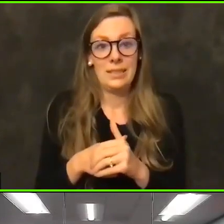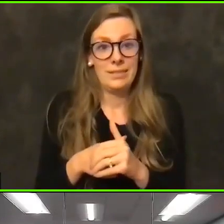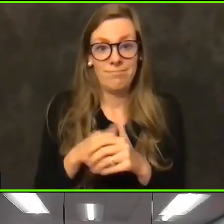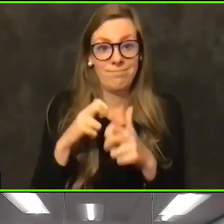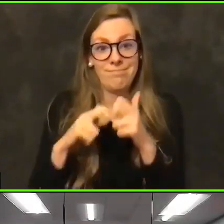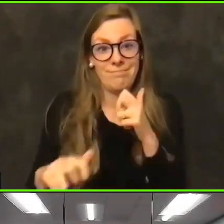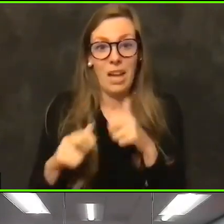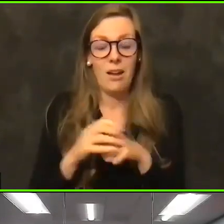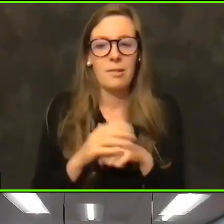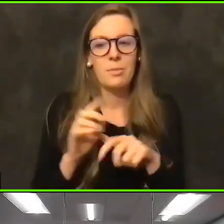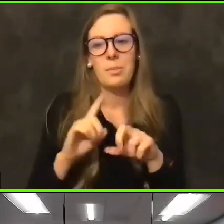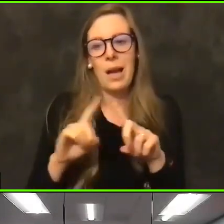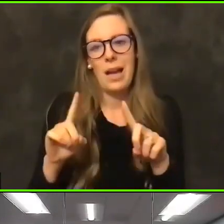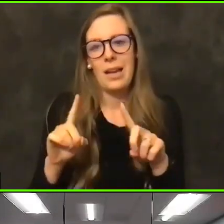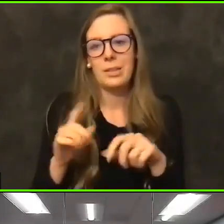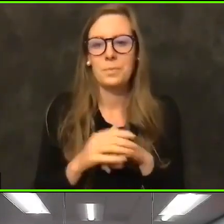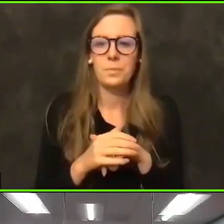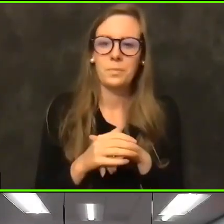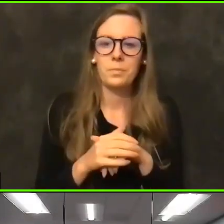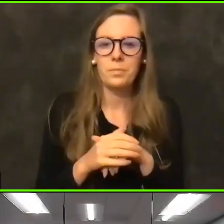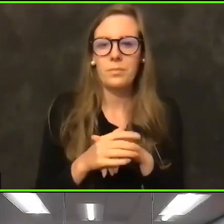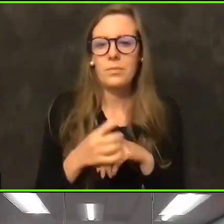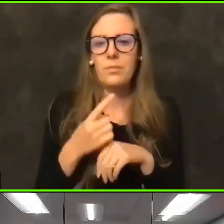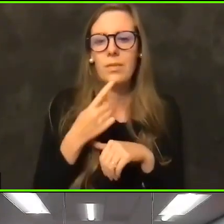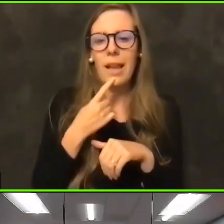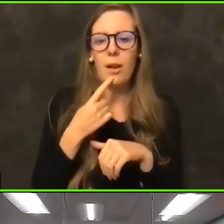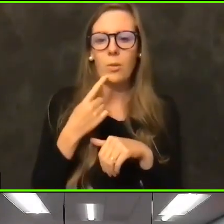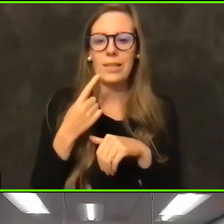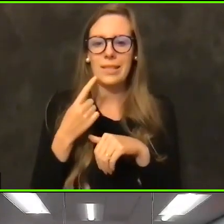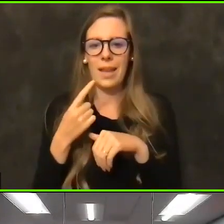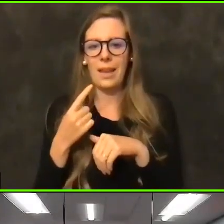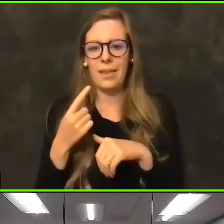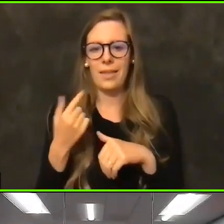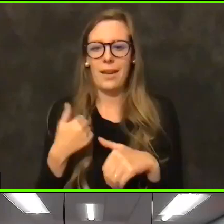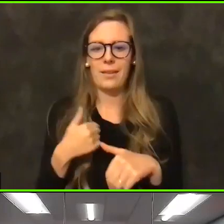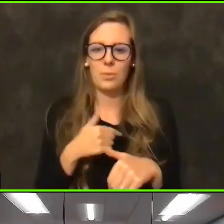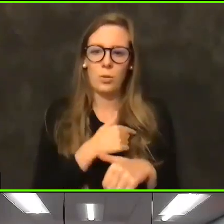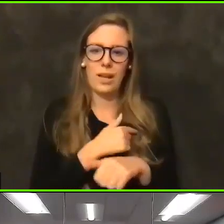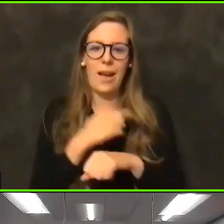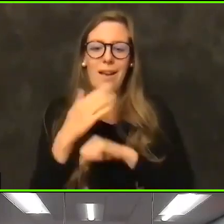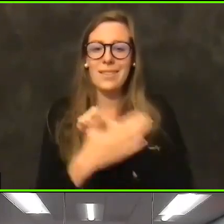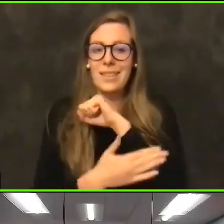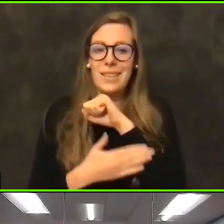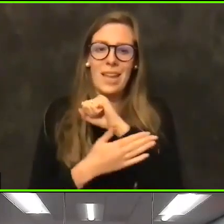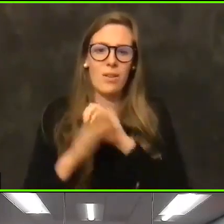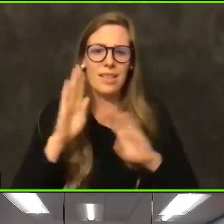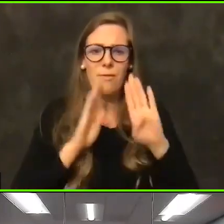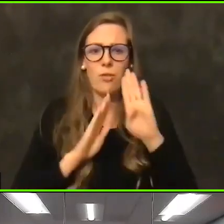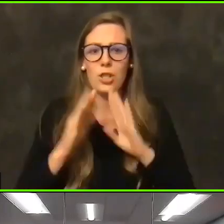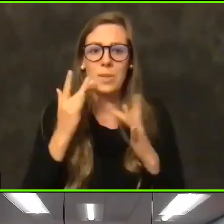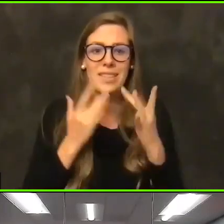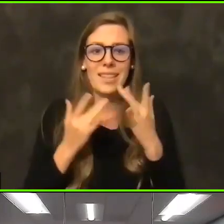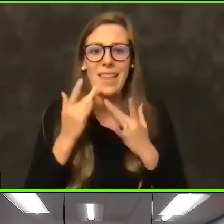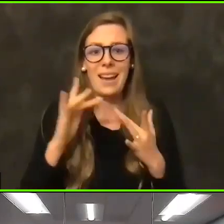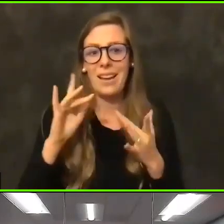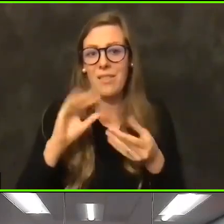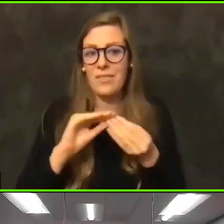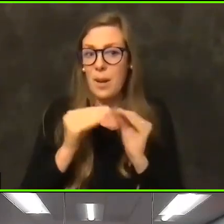But I would say from the side of us in the counties, the frustration has been the lack of data, support and other things for us to report back.